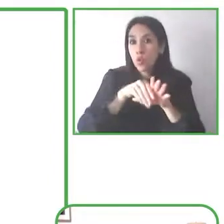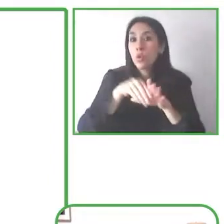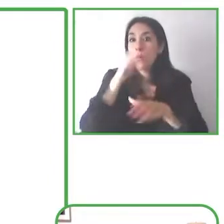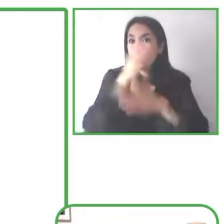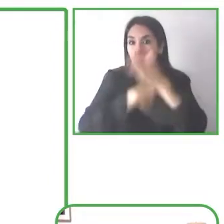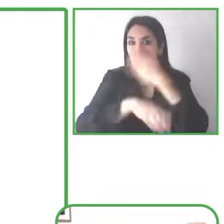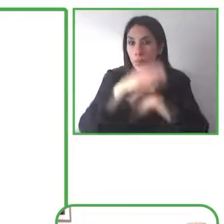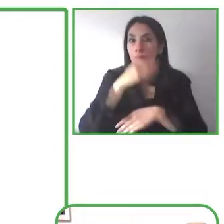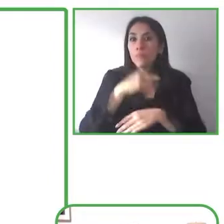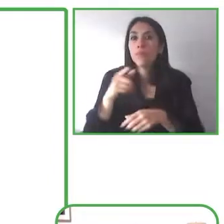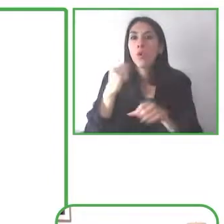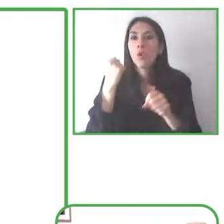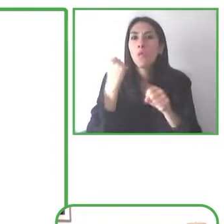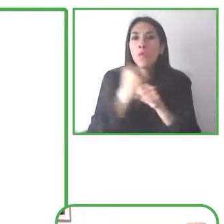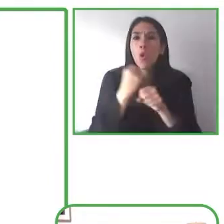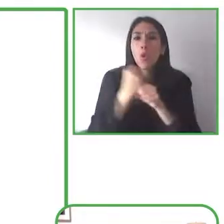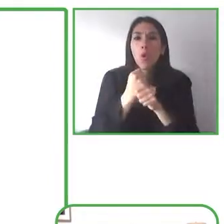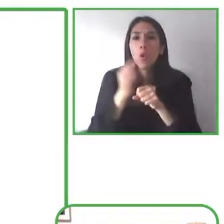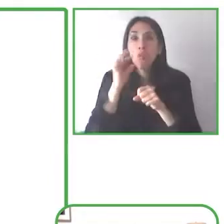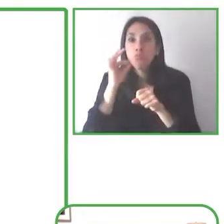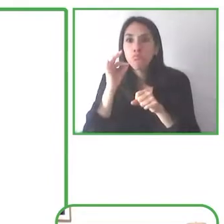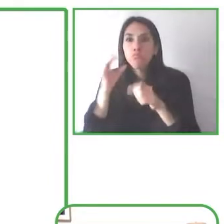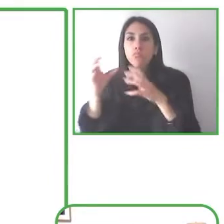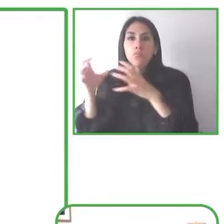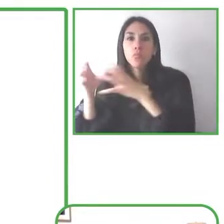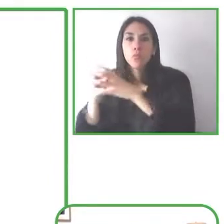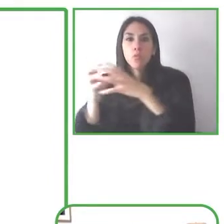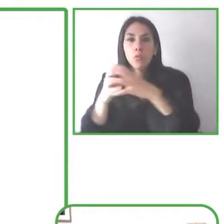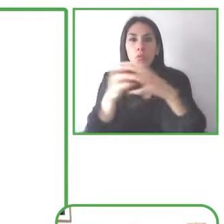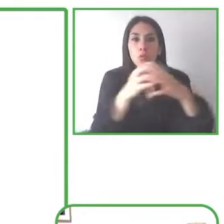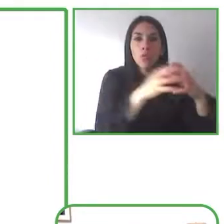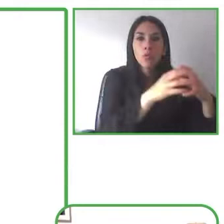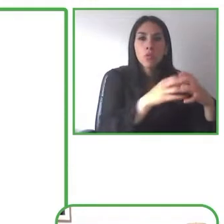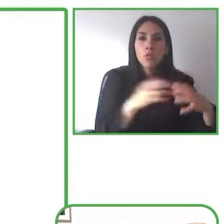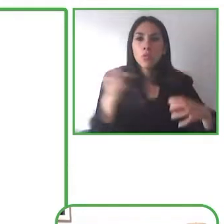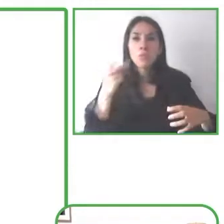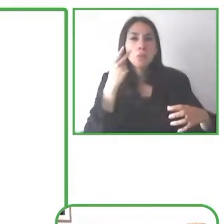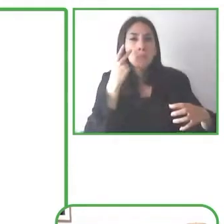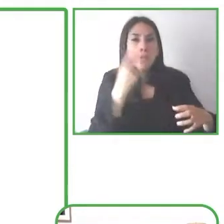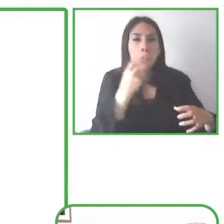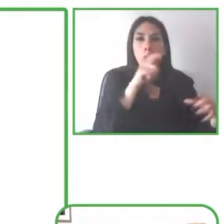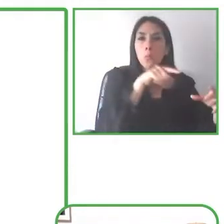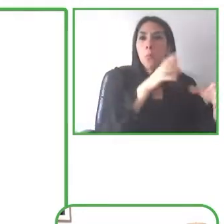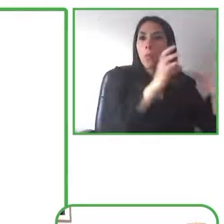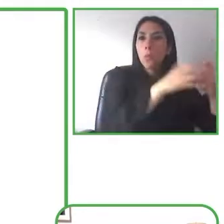on building out programs and processes and improving our products for accessibility but